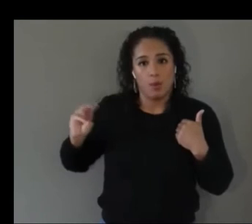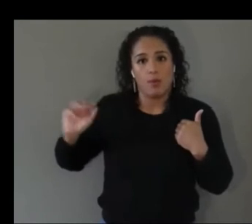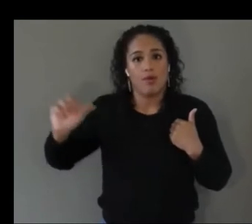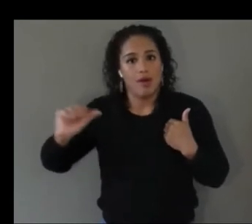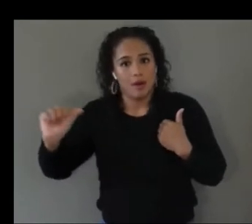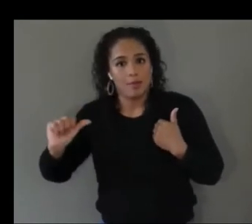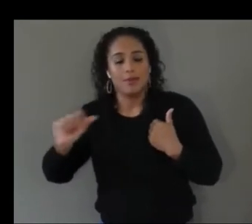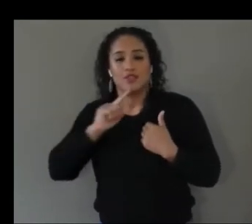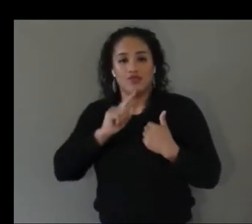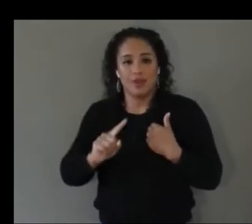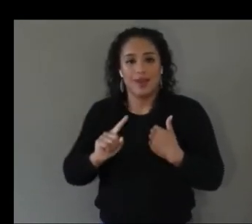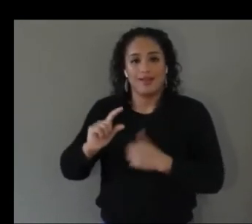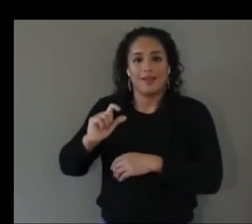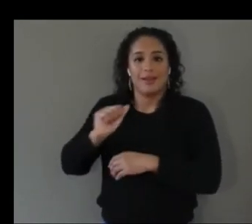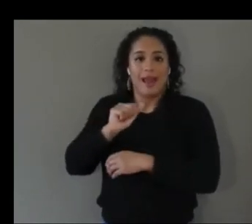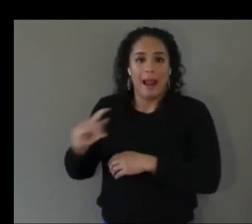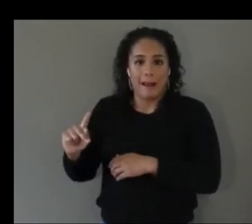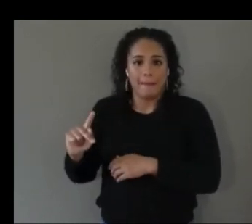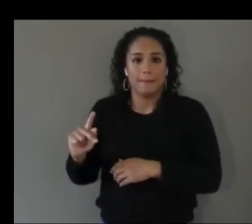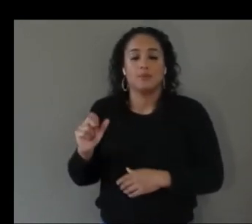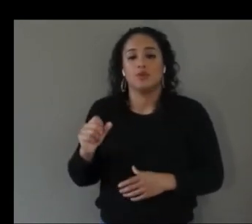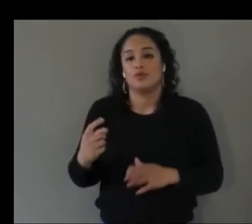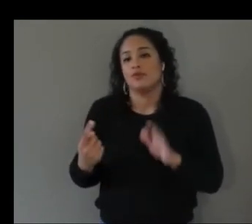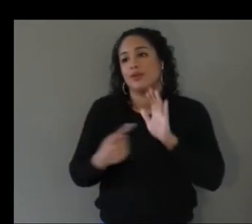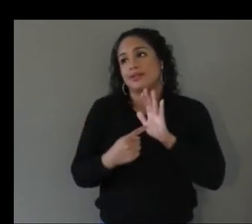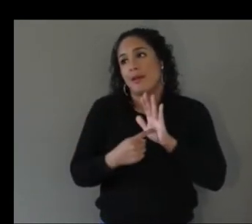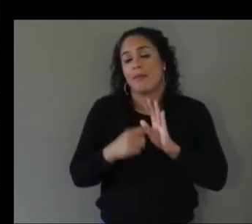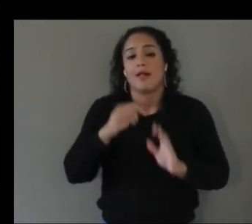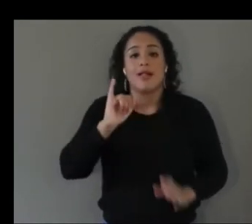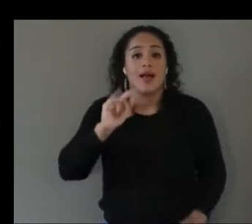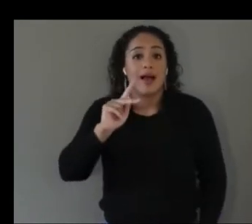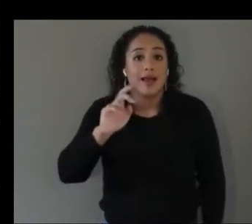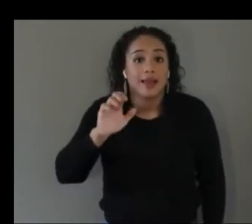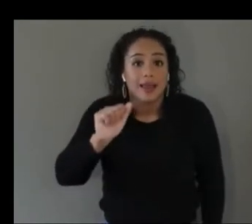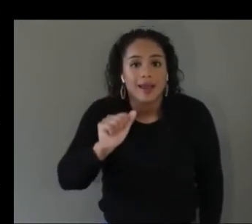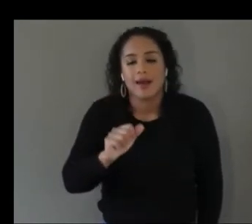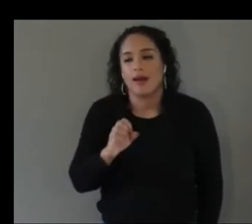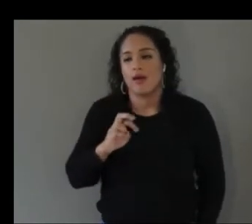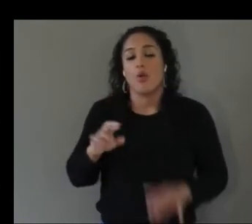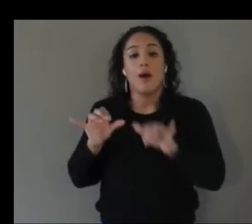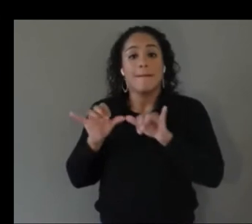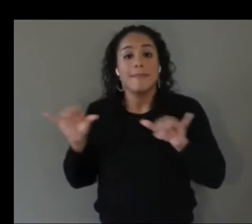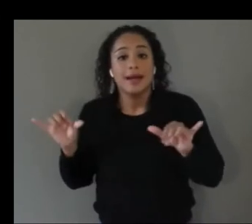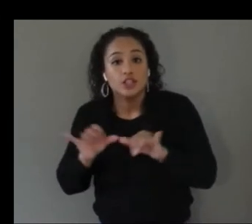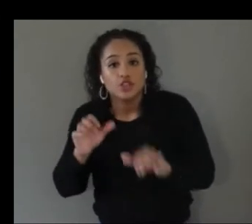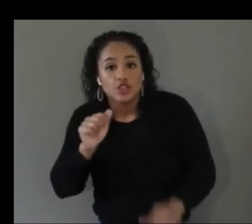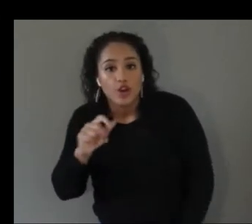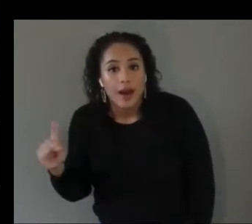is the ikea application or the measure application and it's difficult to make use of those right now